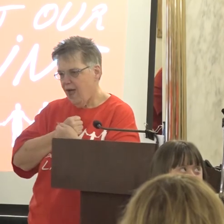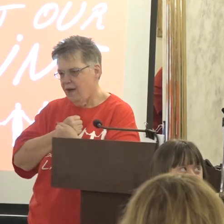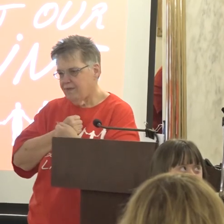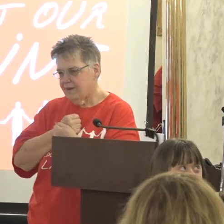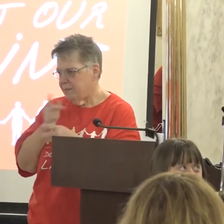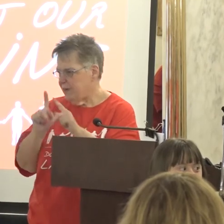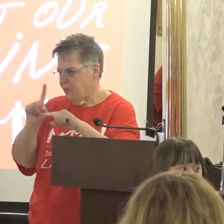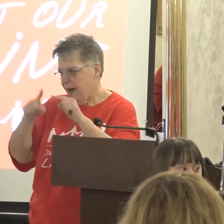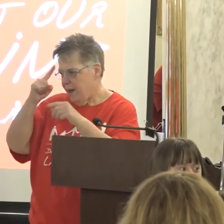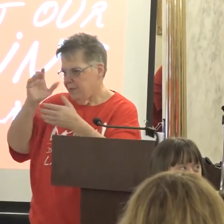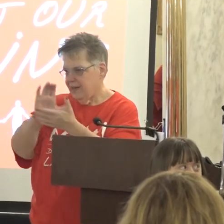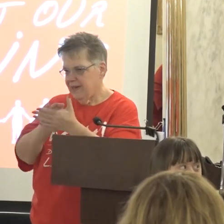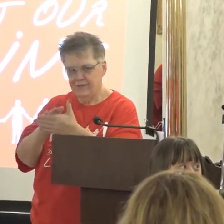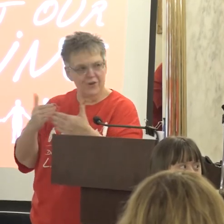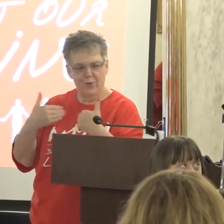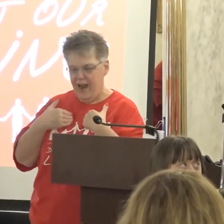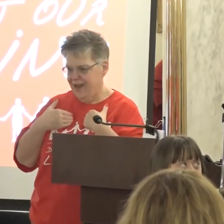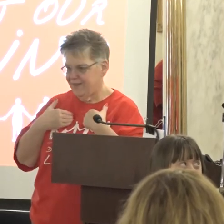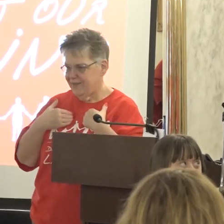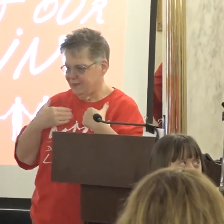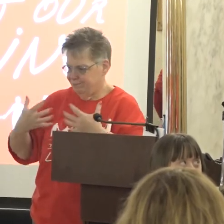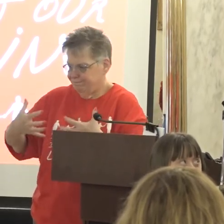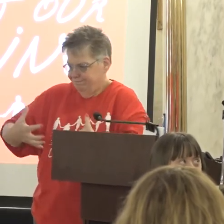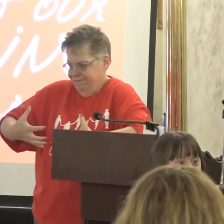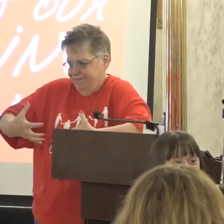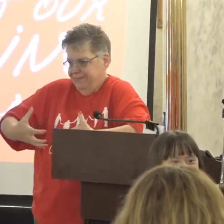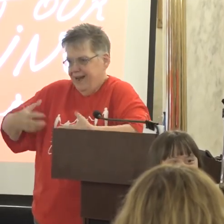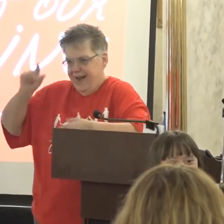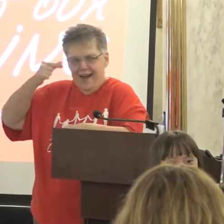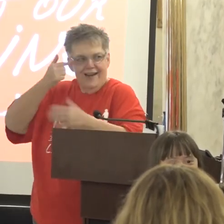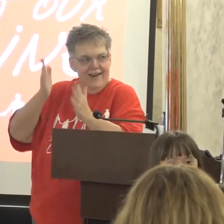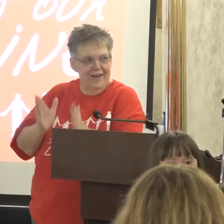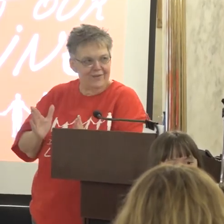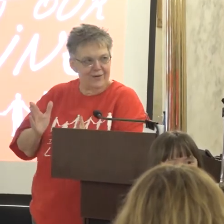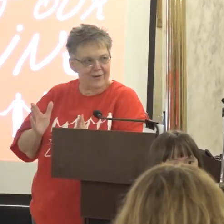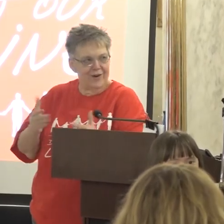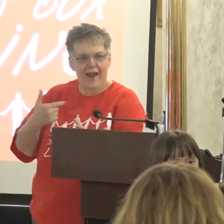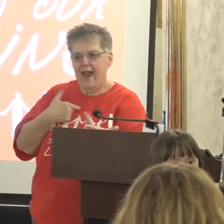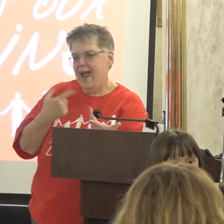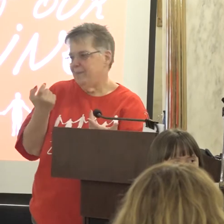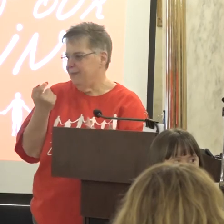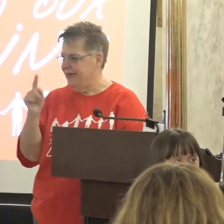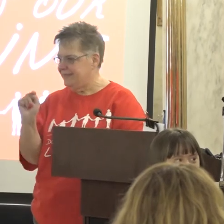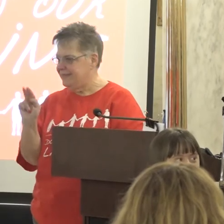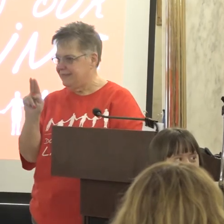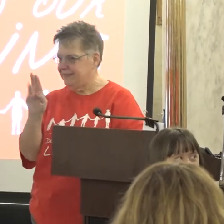And you got this chunky Governor here I'm a little tubby a little bit